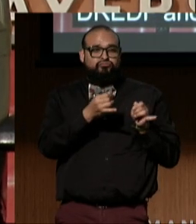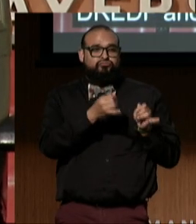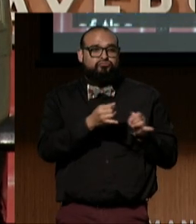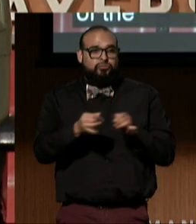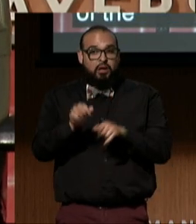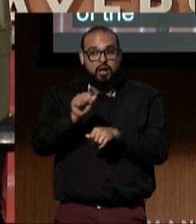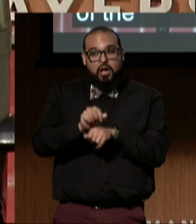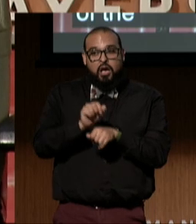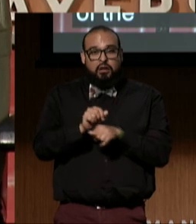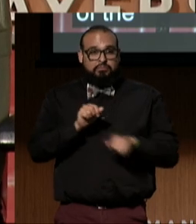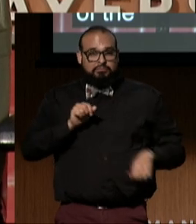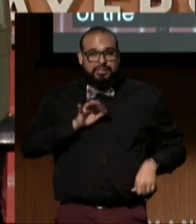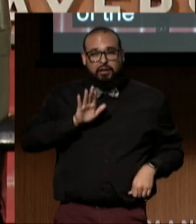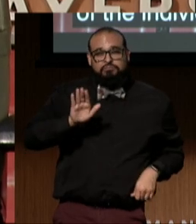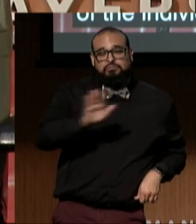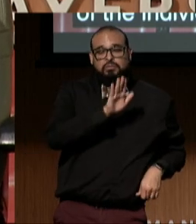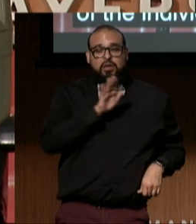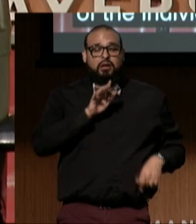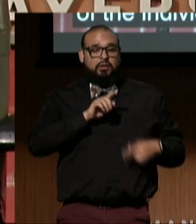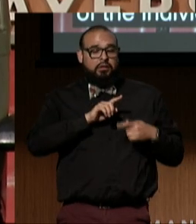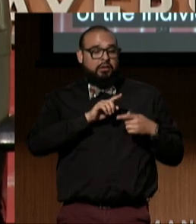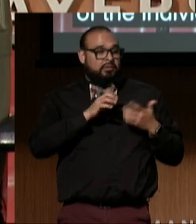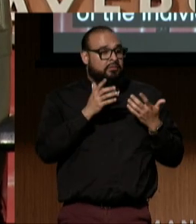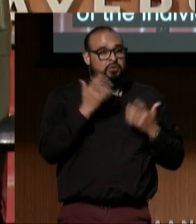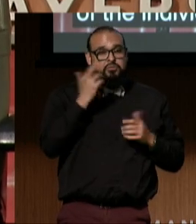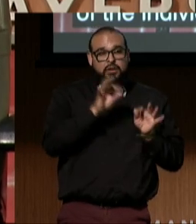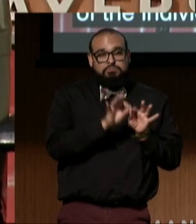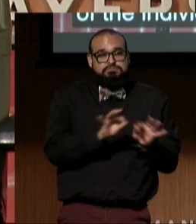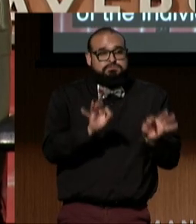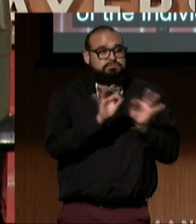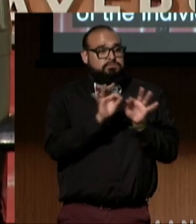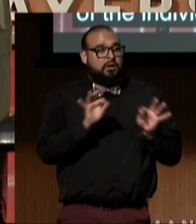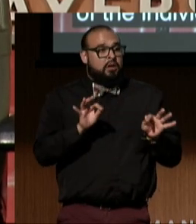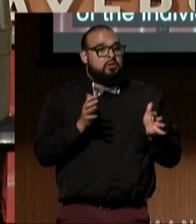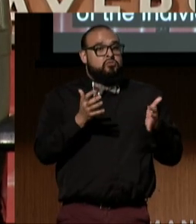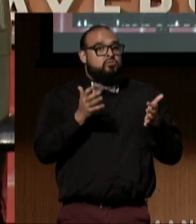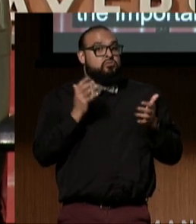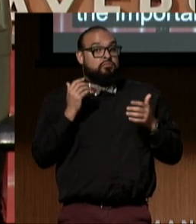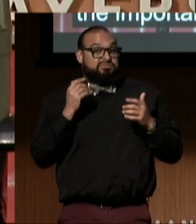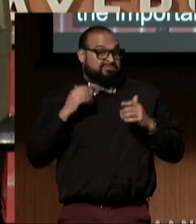that the staff members do and the important work that we have all been up to.